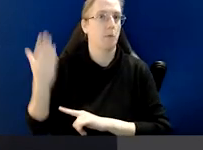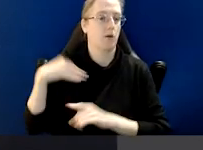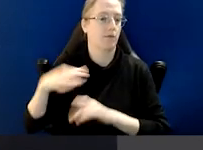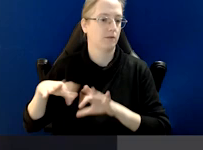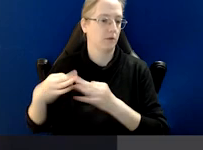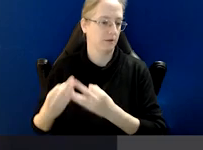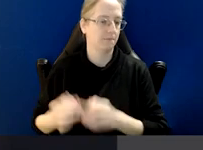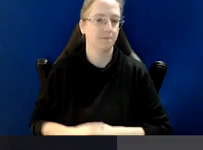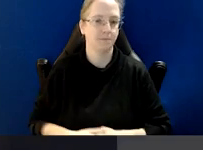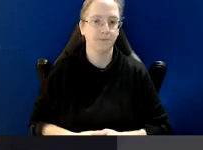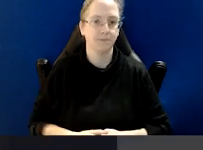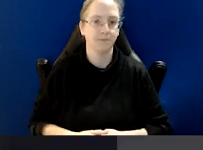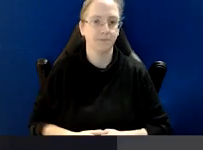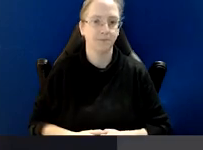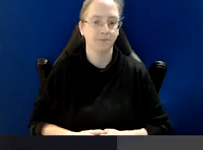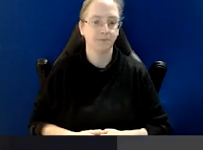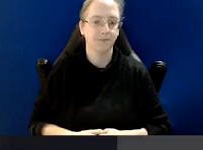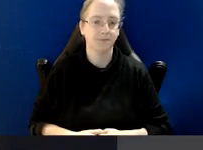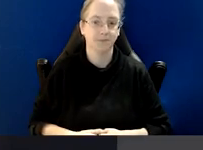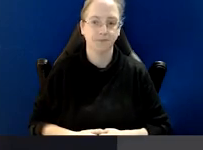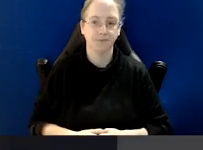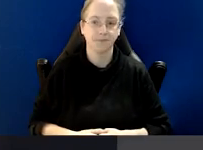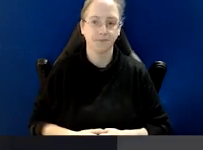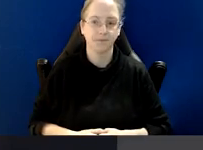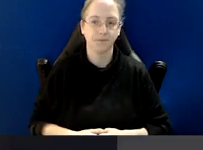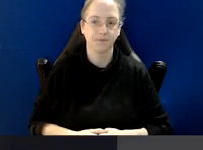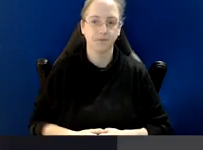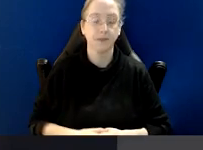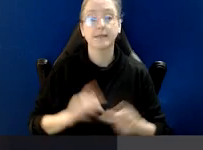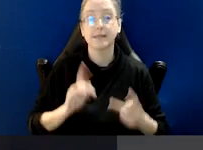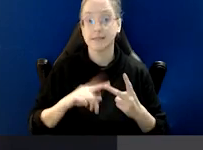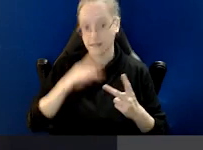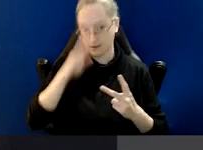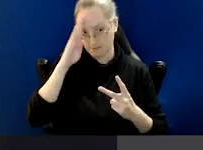we inherited from (UNKNOWN) The second priority